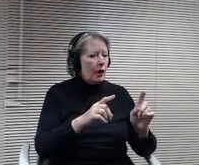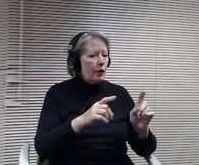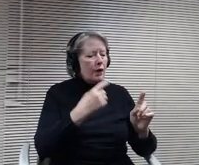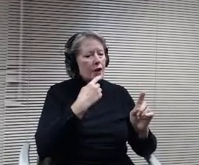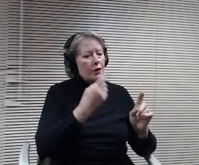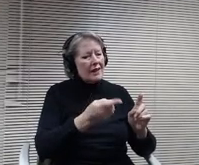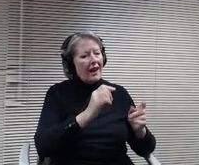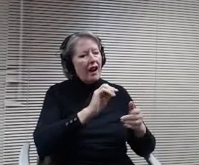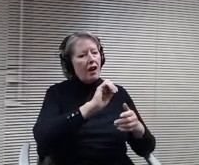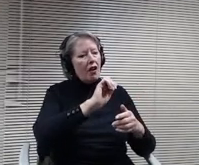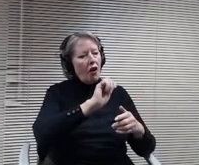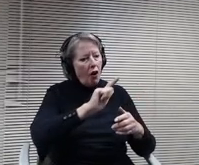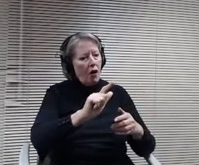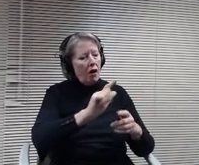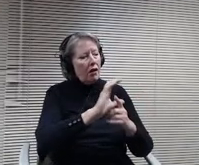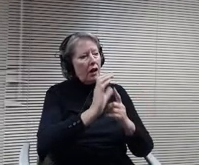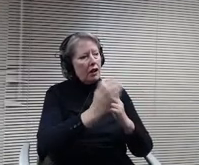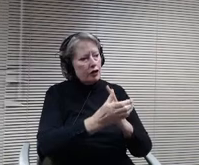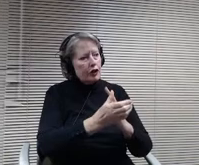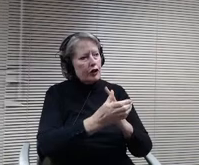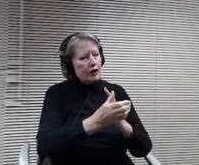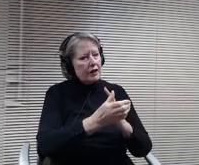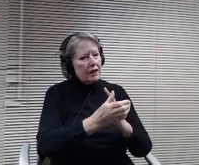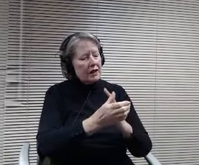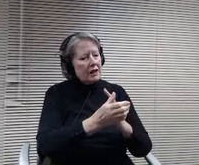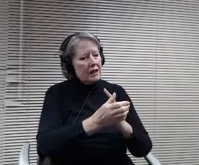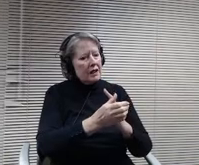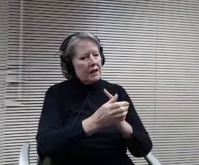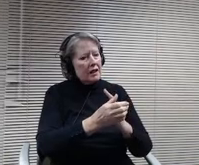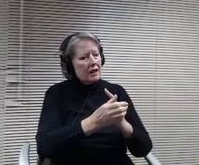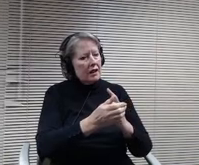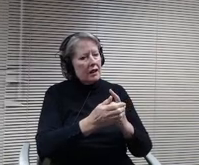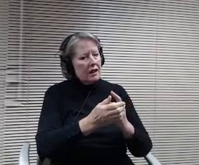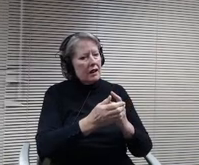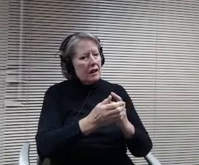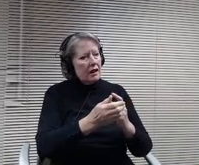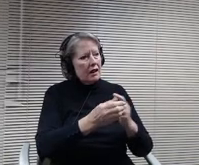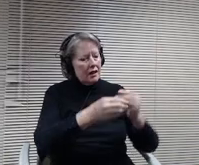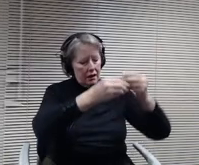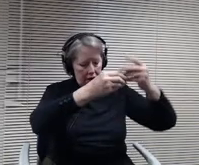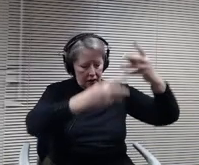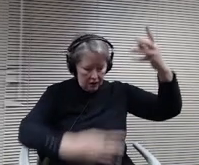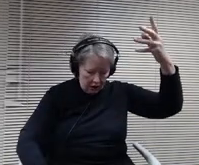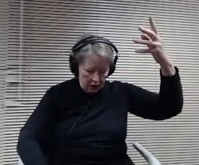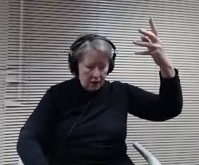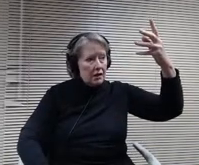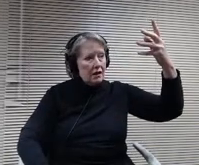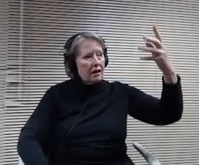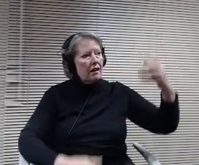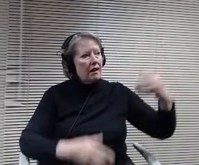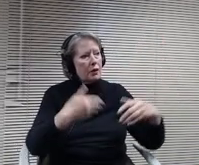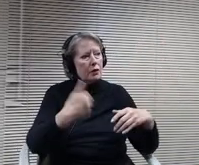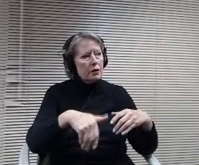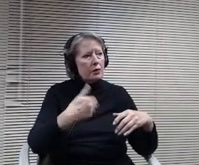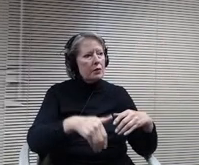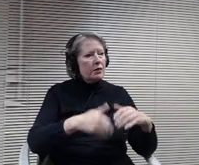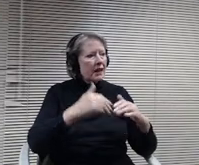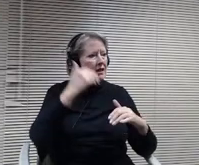literally. We're talking about an exhaust inexhaustible list, probably of what all cultures mean.